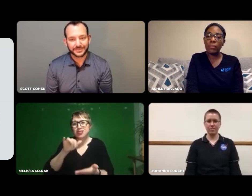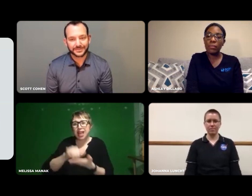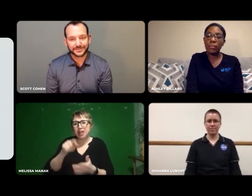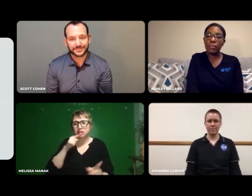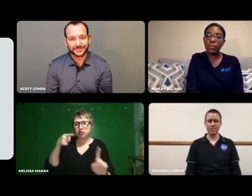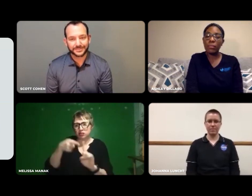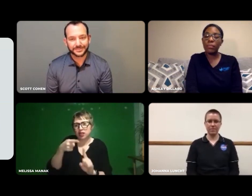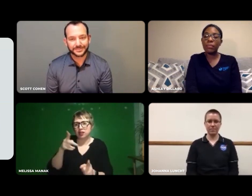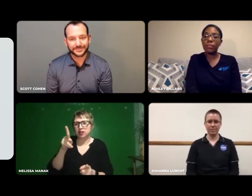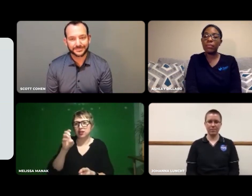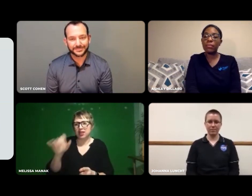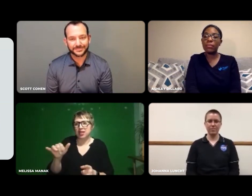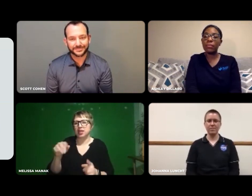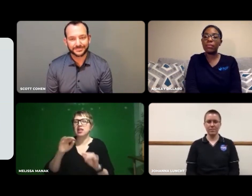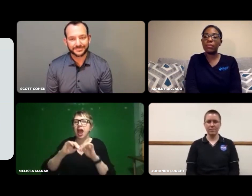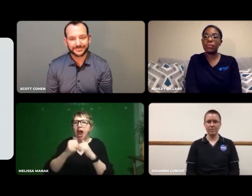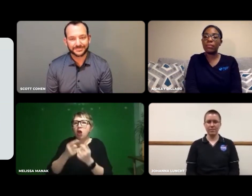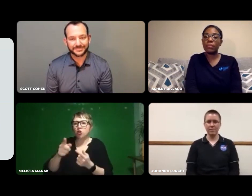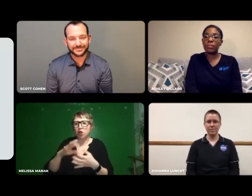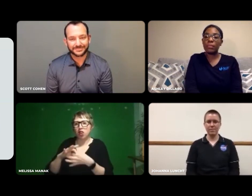Collaboration is key.